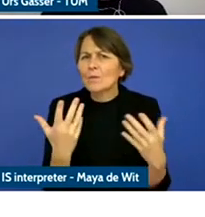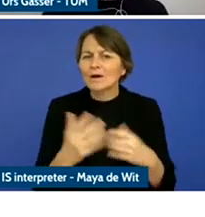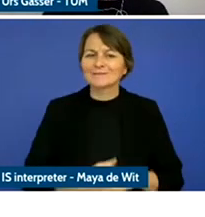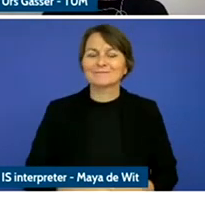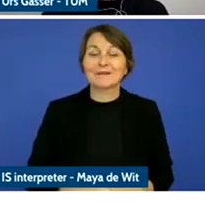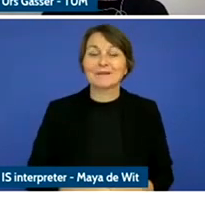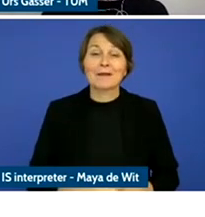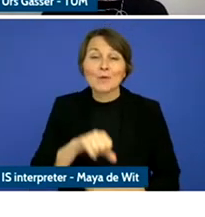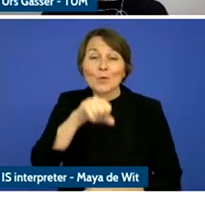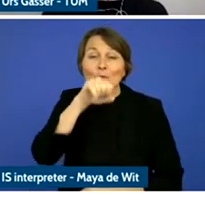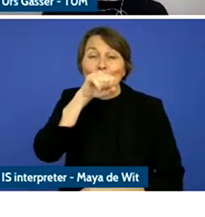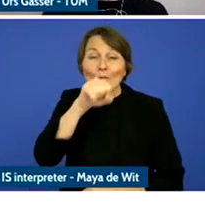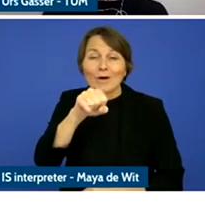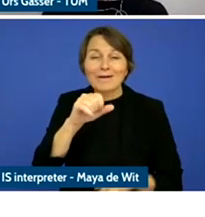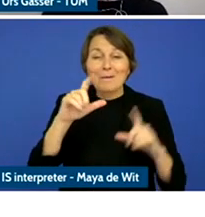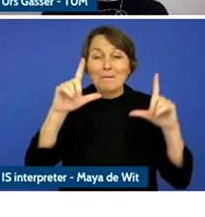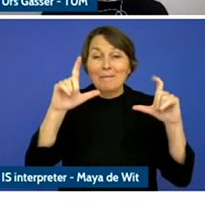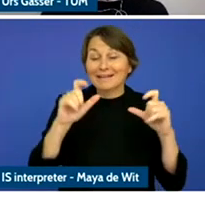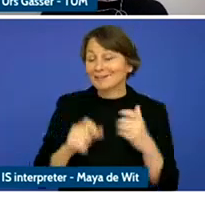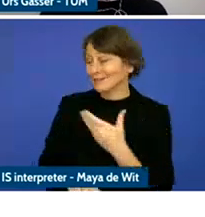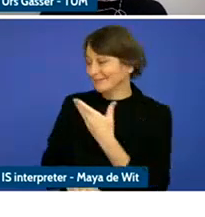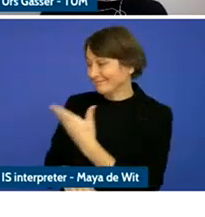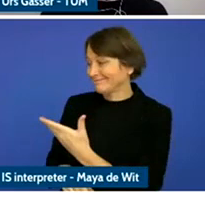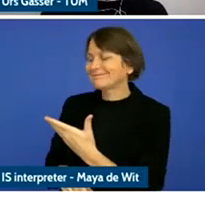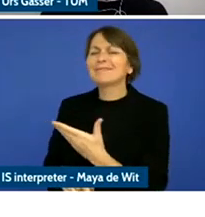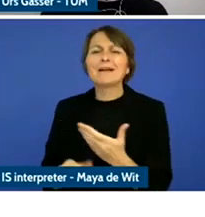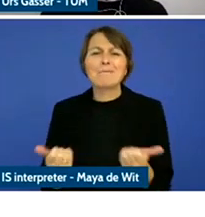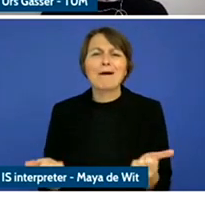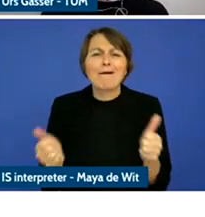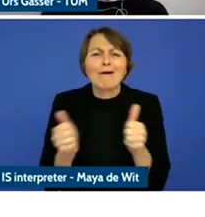prepared by me colleague and collaborator Sandra is this one.